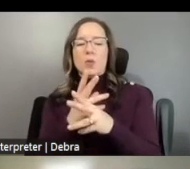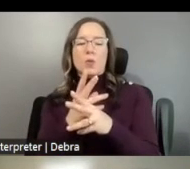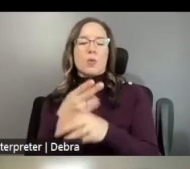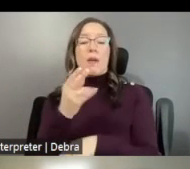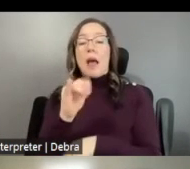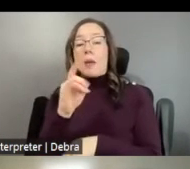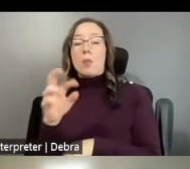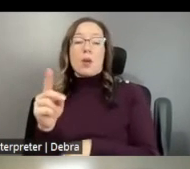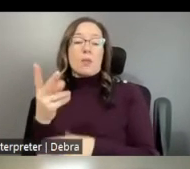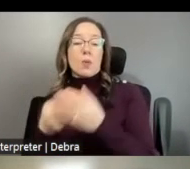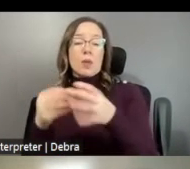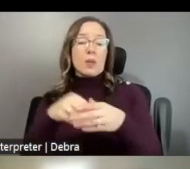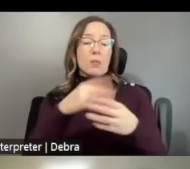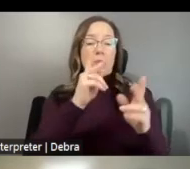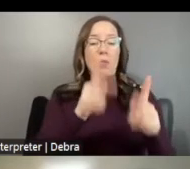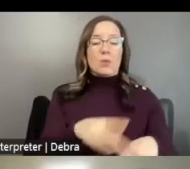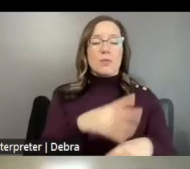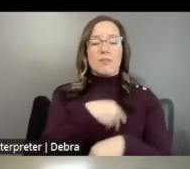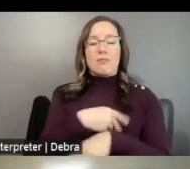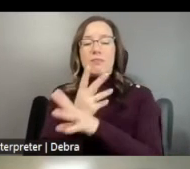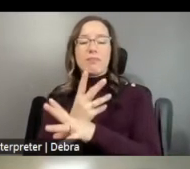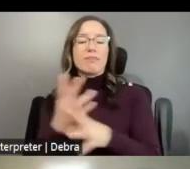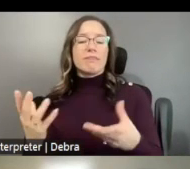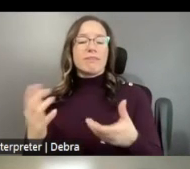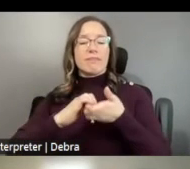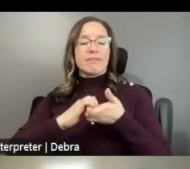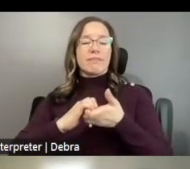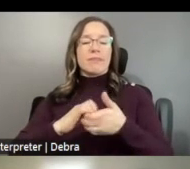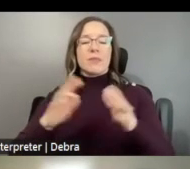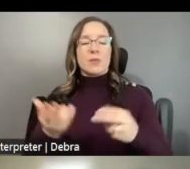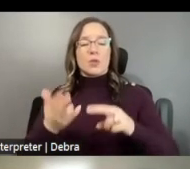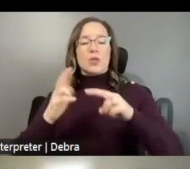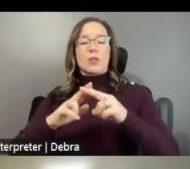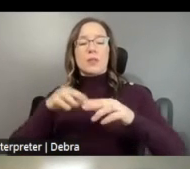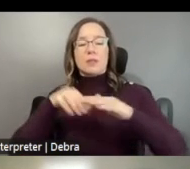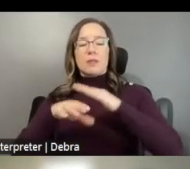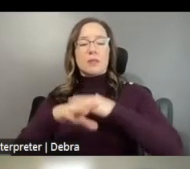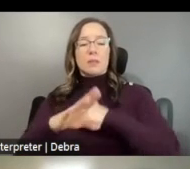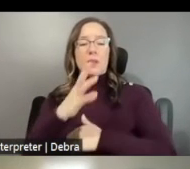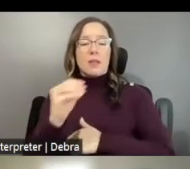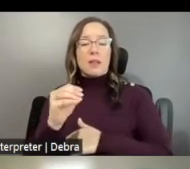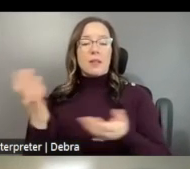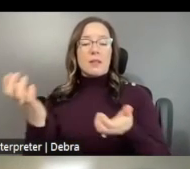OVERALL ACCESSIBILITY AND/OR COLLABORATE WITH OTHER ORGANIZATIONS USING DIGITAL TECHNOLOGY WITH